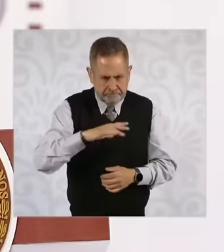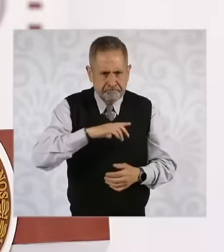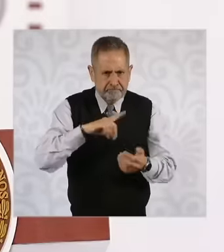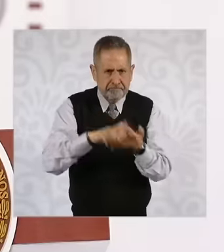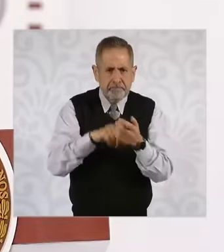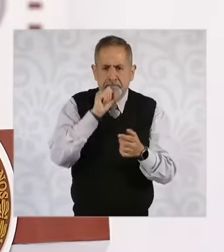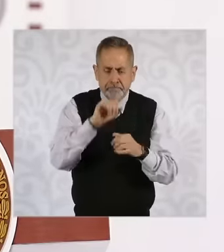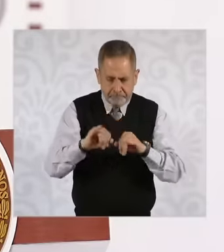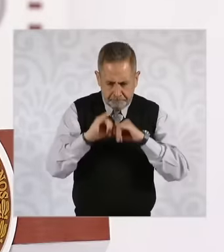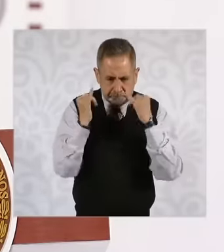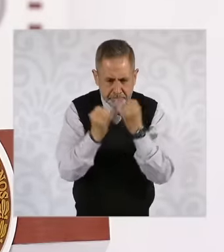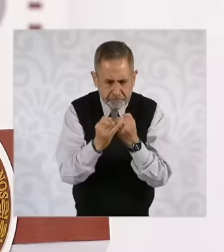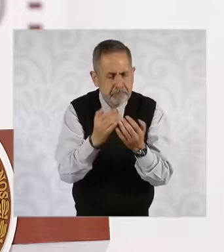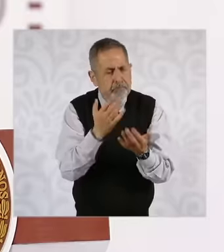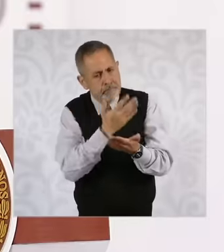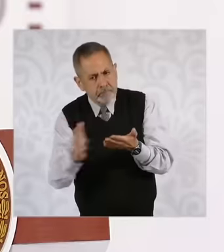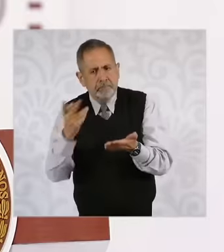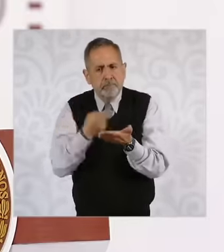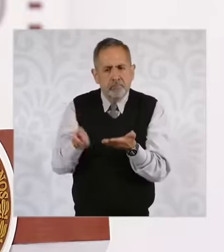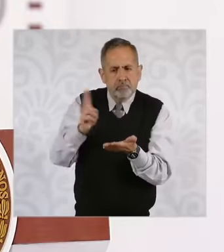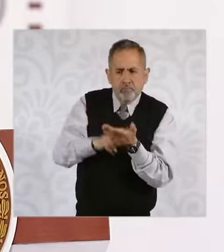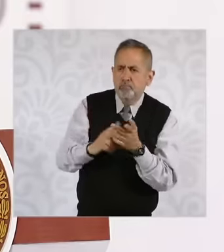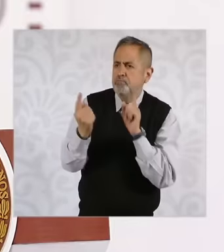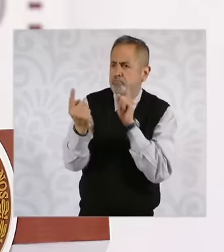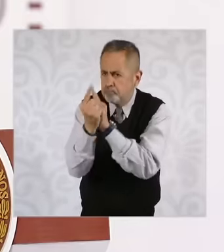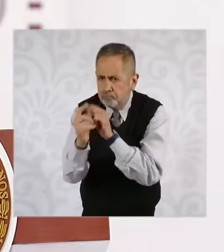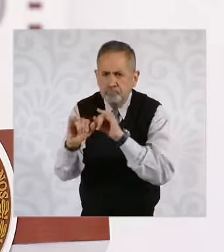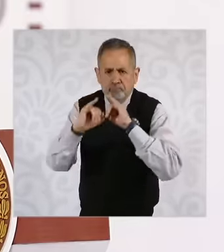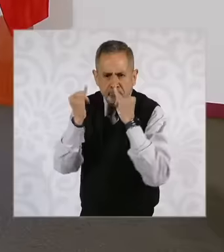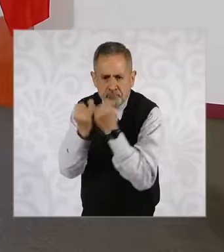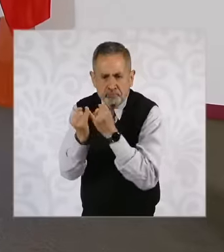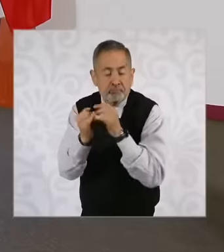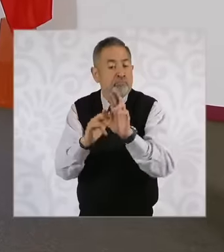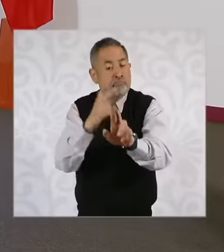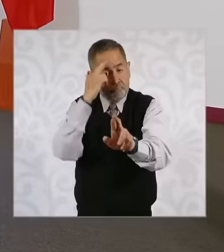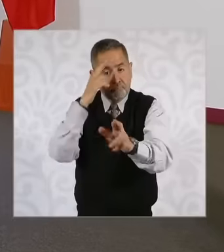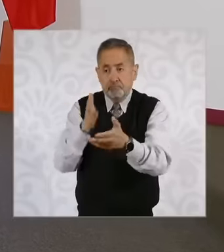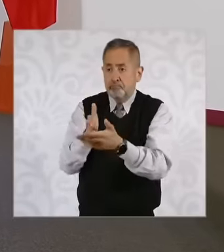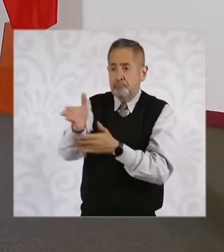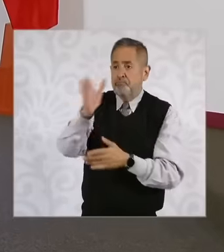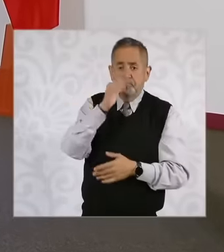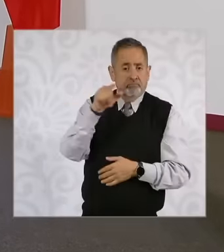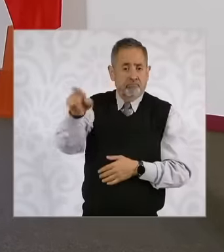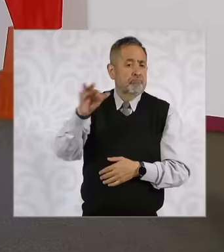Well, there are meetings. Remember that we respect the autonomy of the prosecutor's office. But